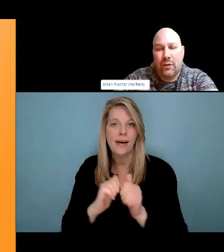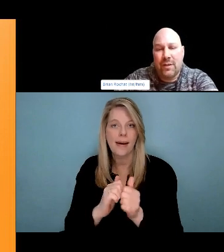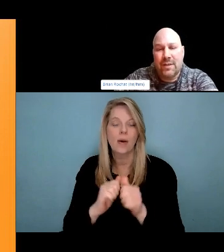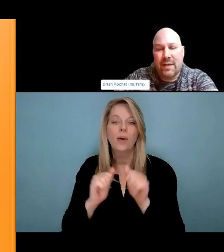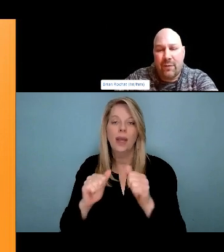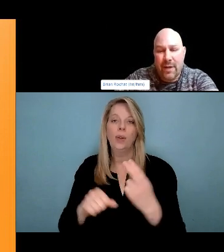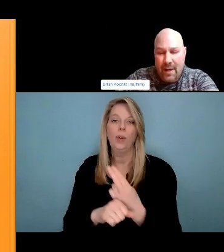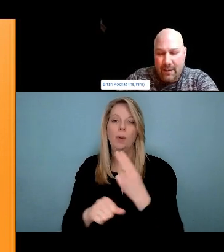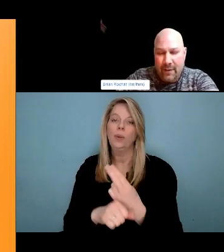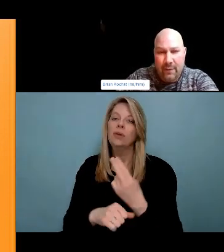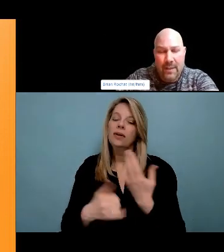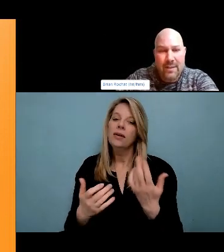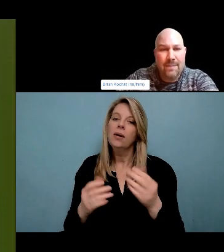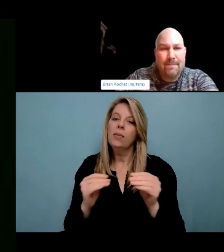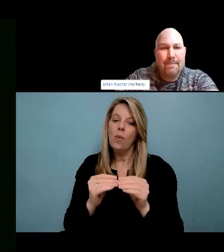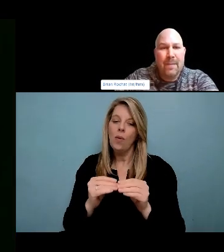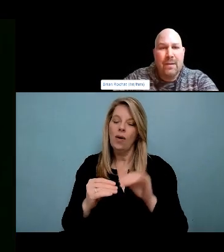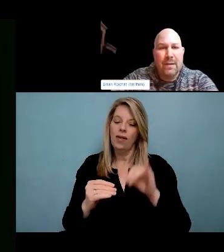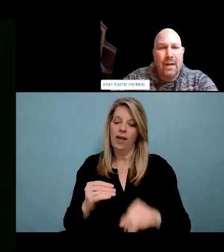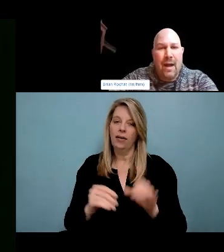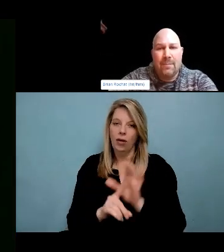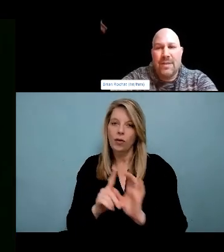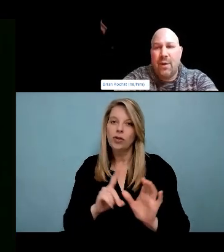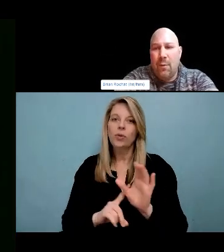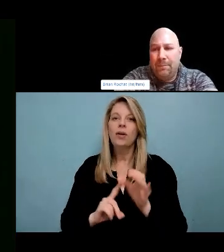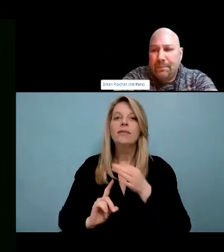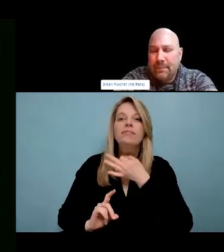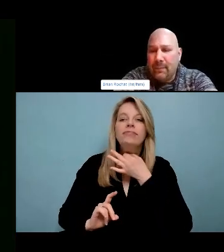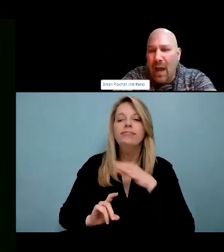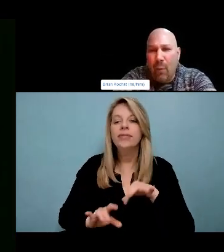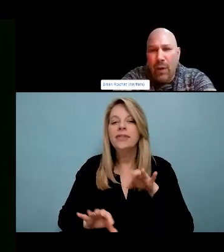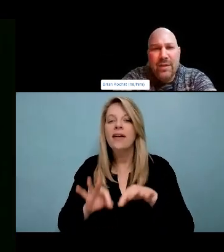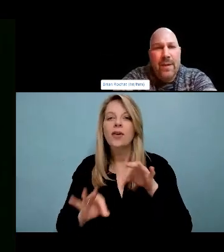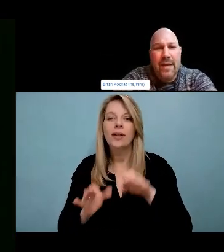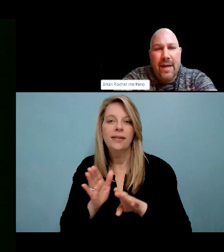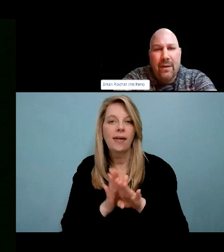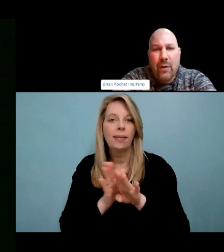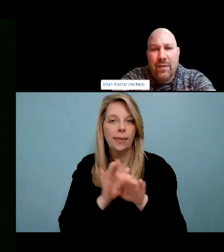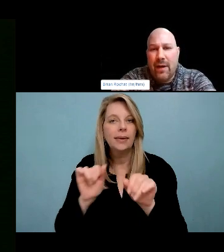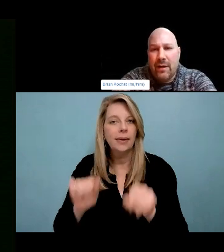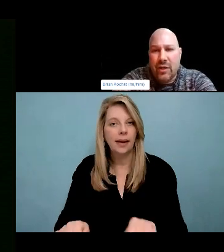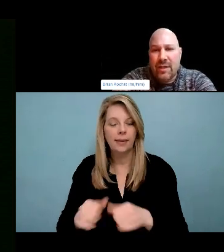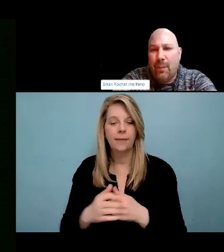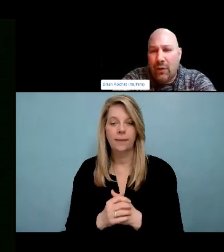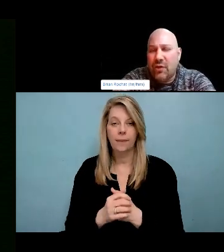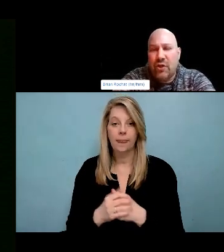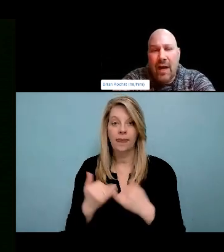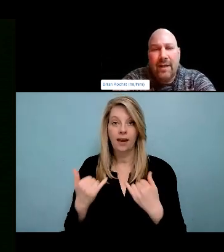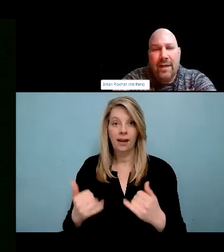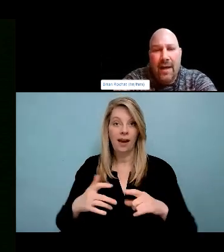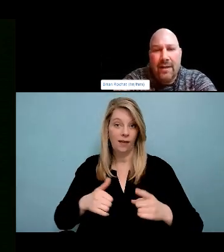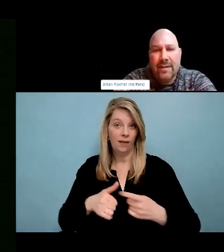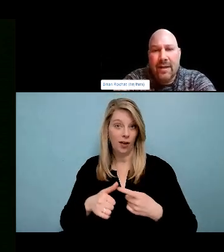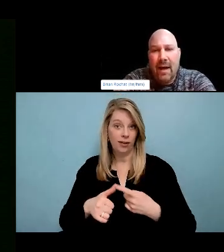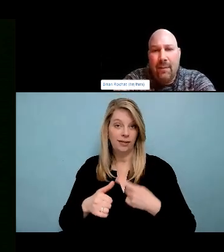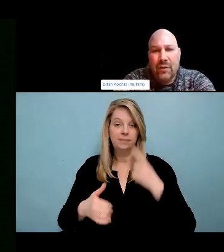Oh, Pascoat Cree Nation and Churchill, Manitoba. So just like our opening remarks, I also want to acknowledge the water. As somebody who comes from northern Manitoba,